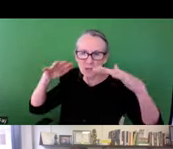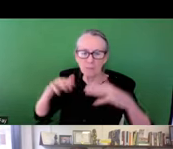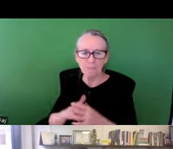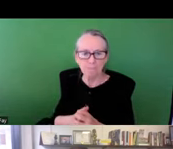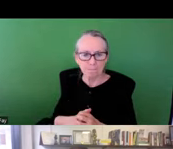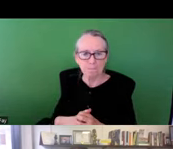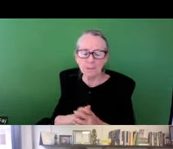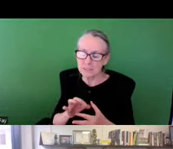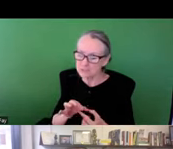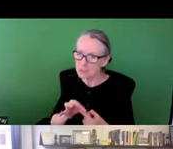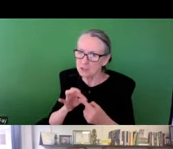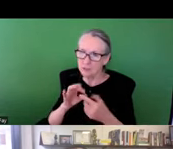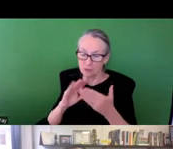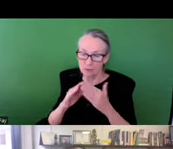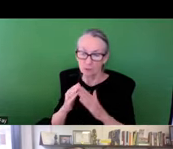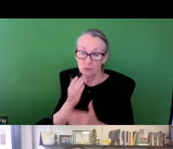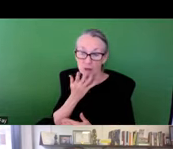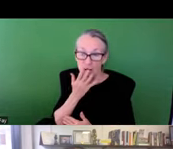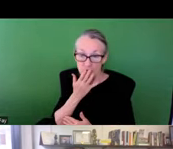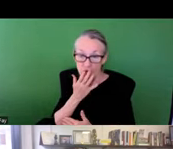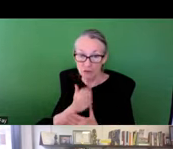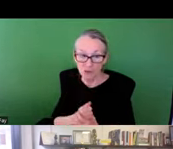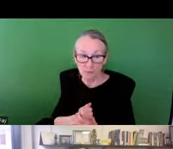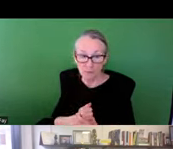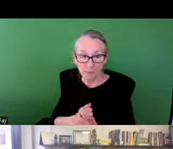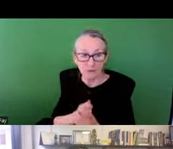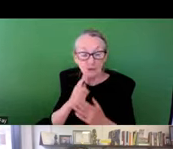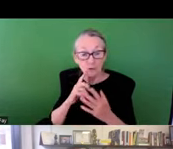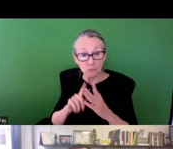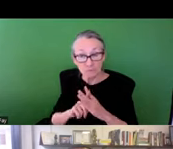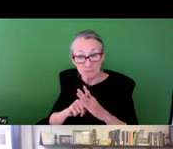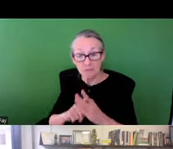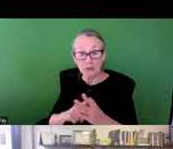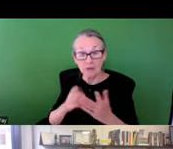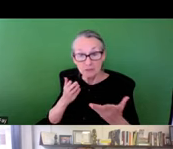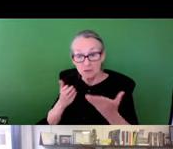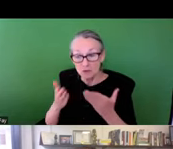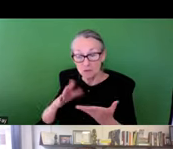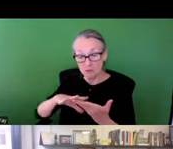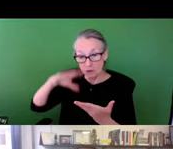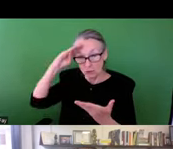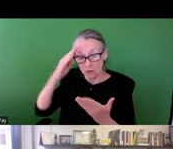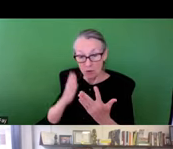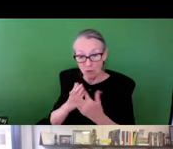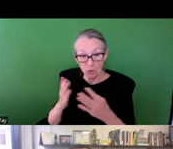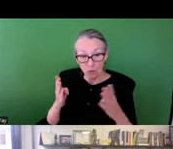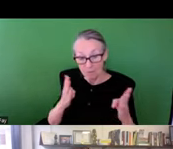stormwater and flooding in communities of color. So again, we set out to develop this process